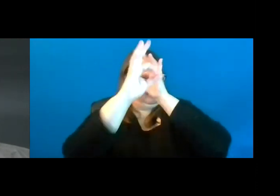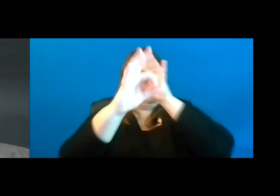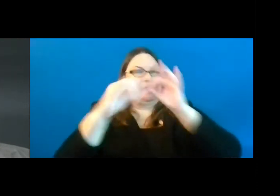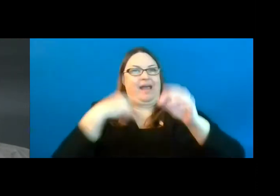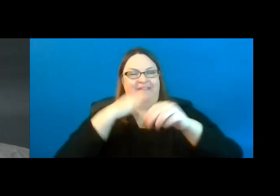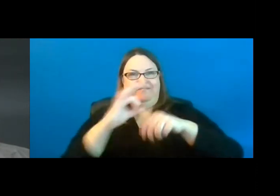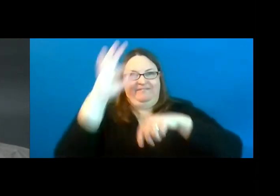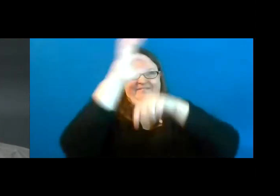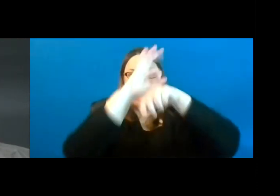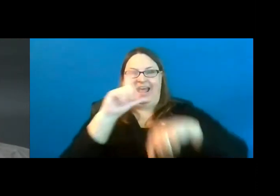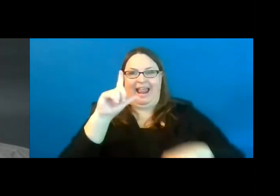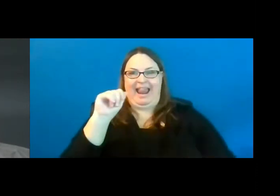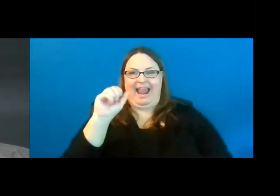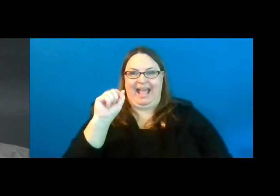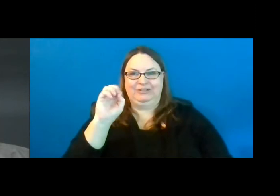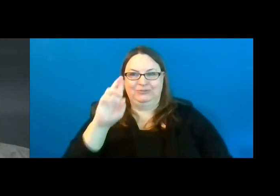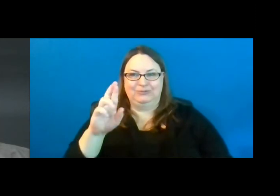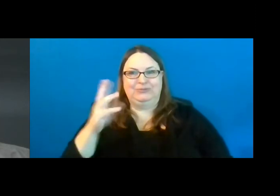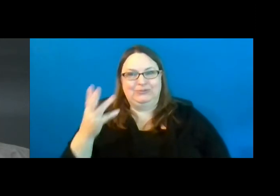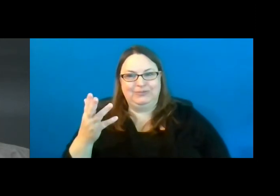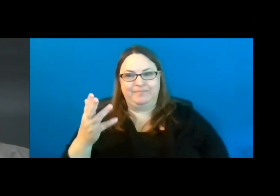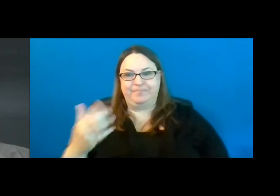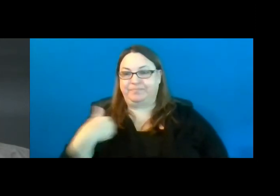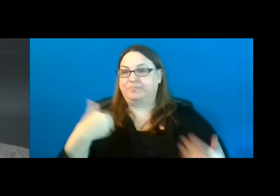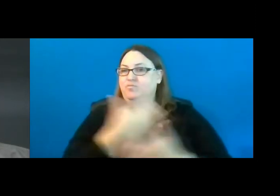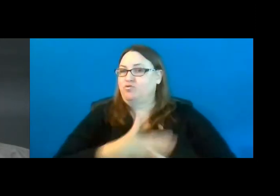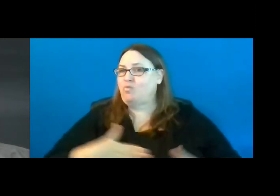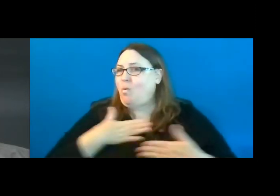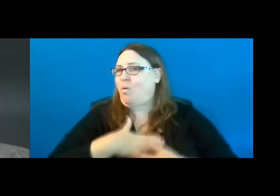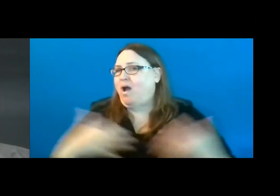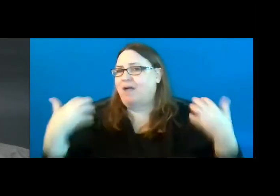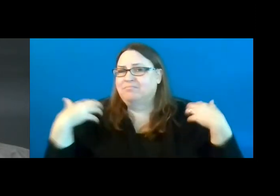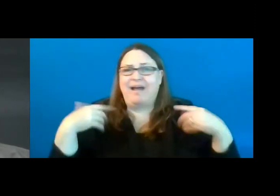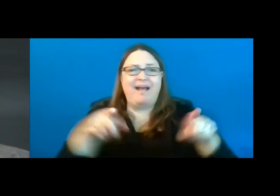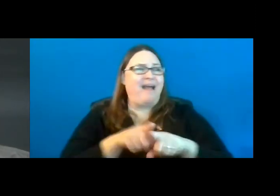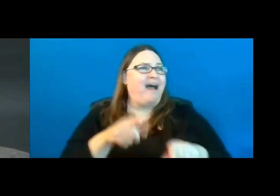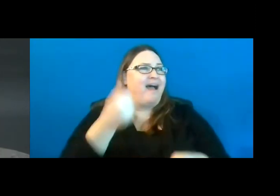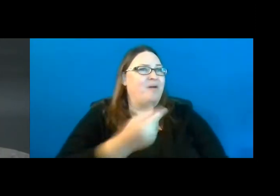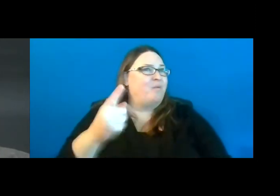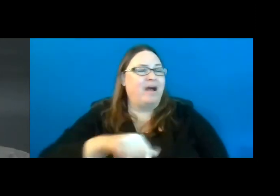So, you know, I enjoy the outdoors just as much as anybody else.